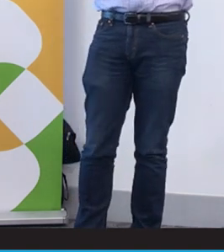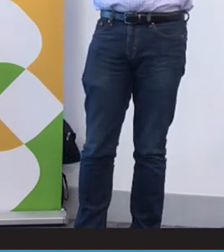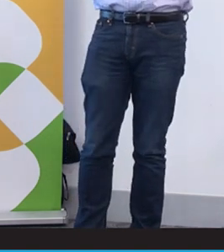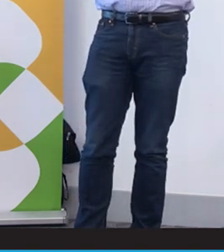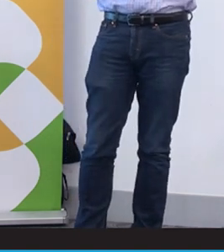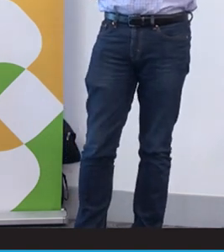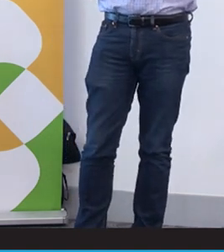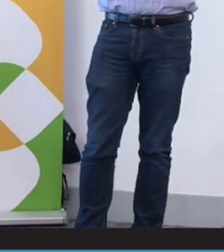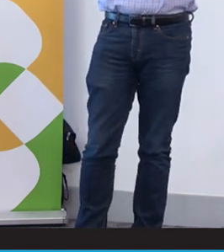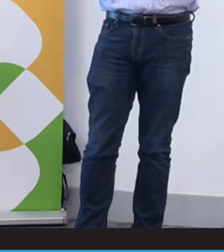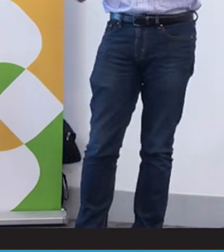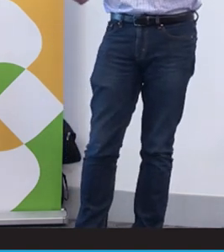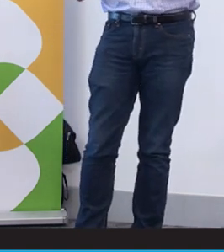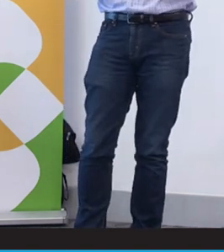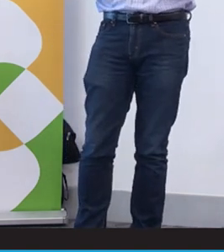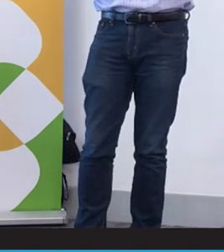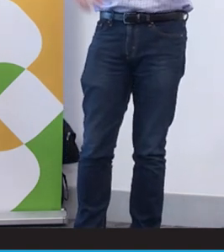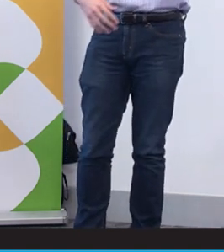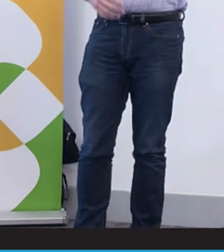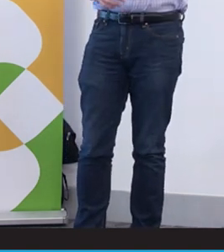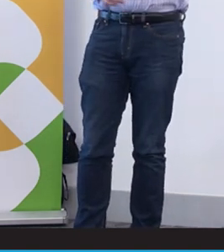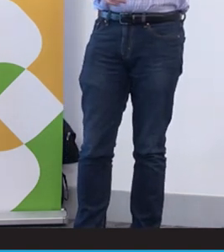shame. There should have been an interpreter, but we watched her conduct the test and then